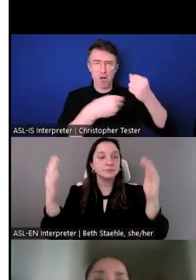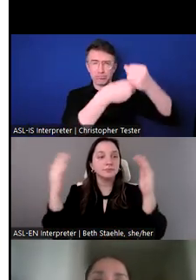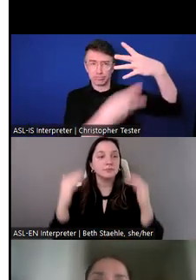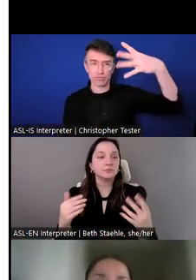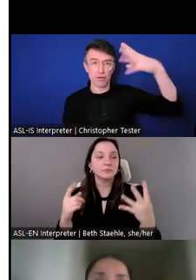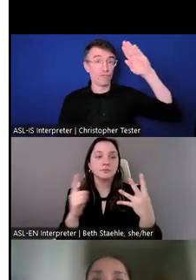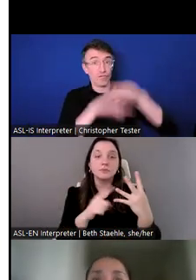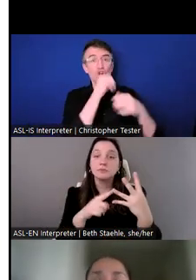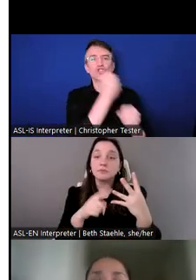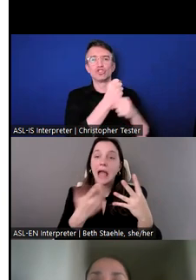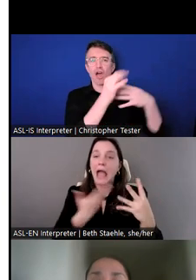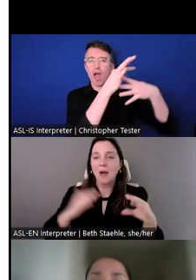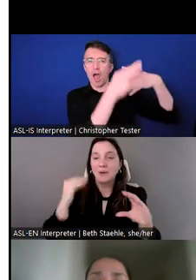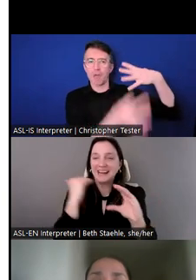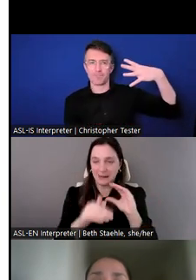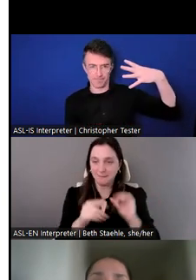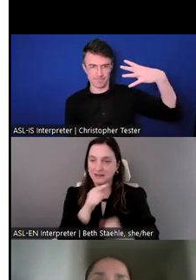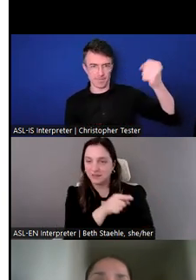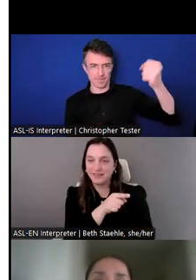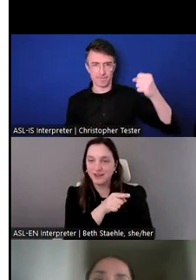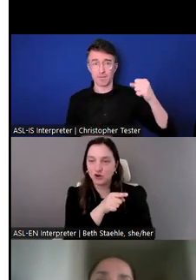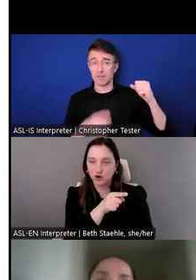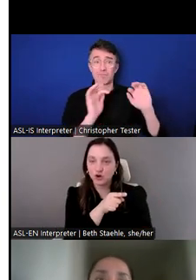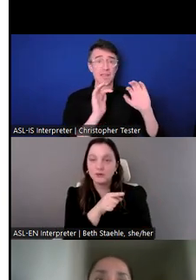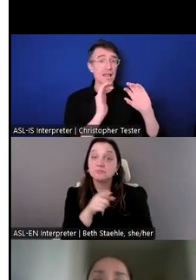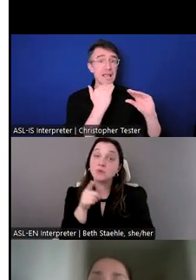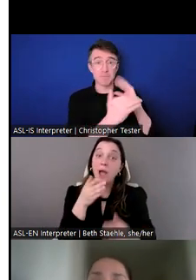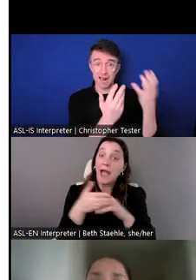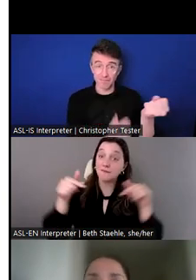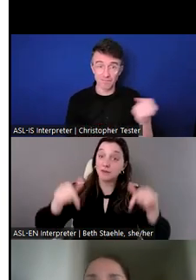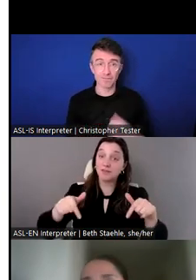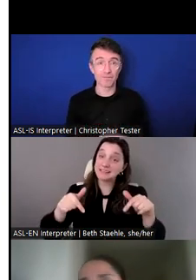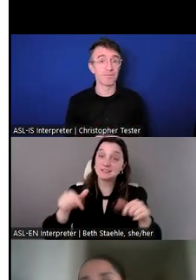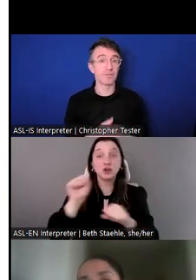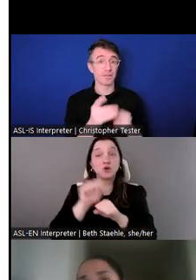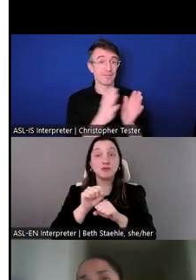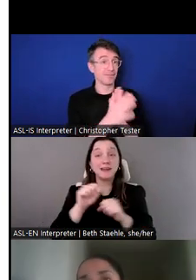Following this virtual career fair, we welcome you to reach out to us, should you have any